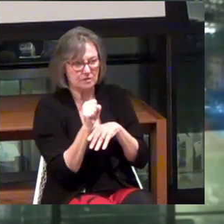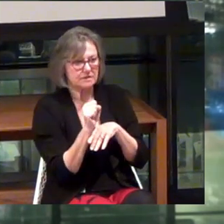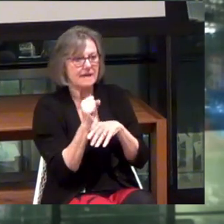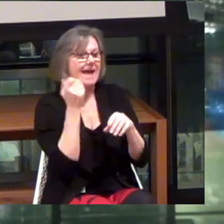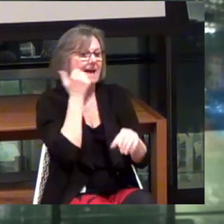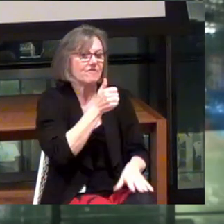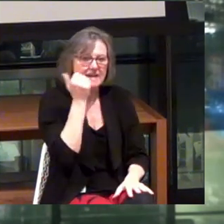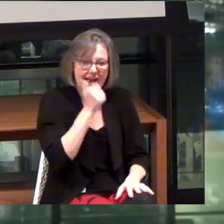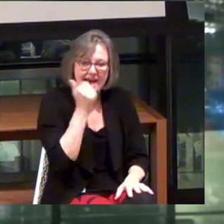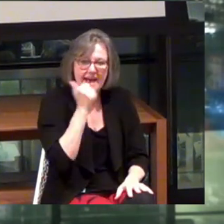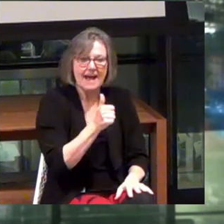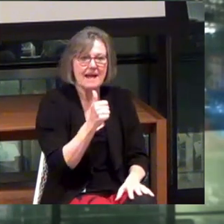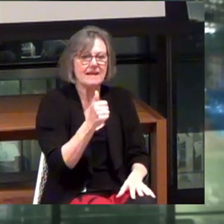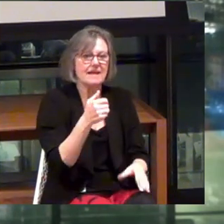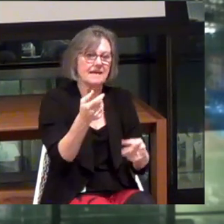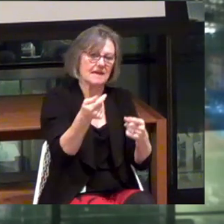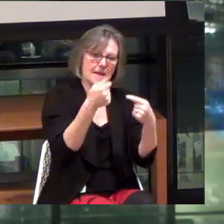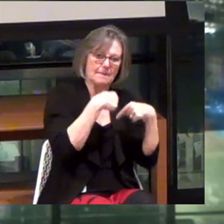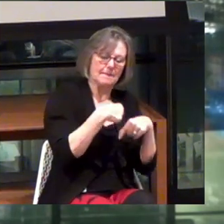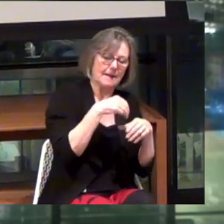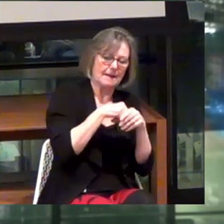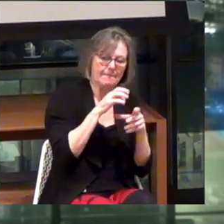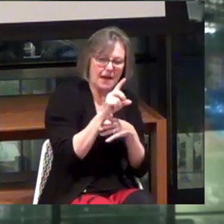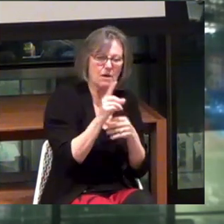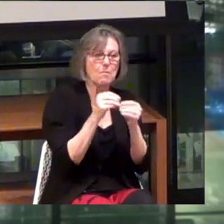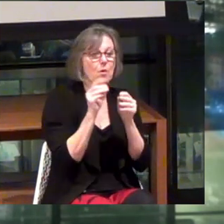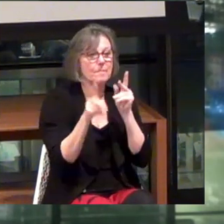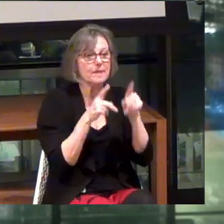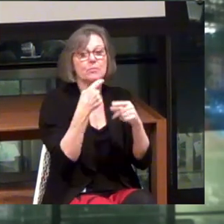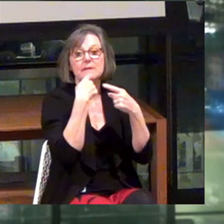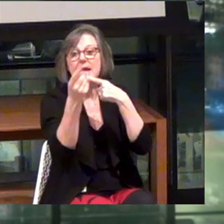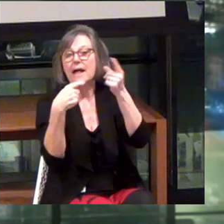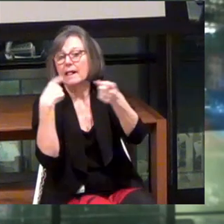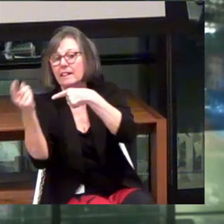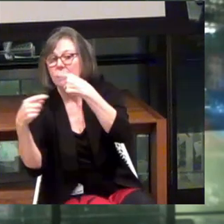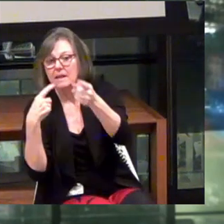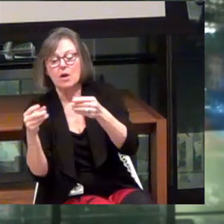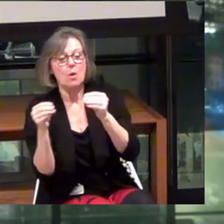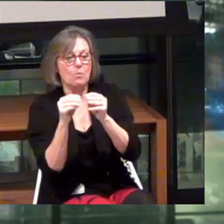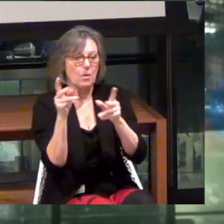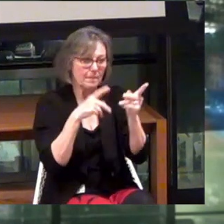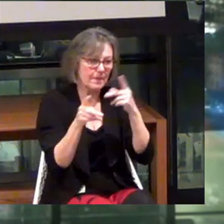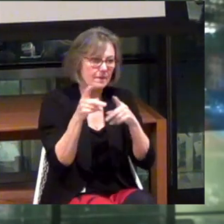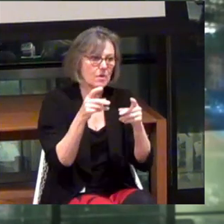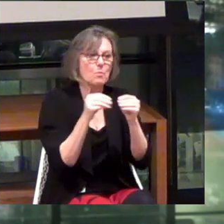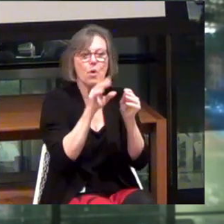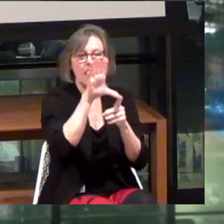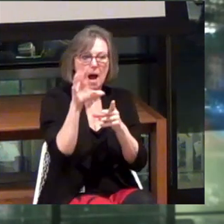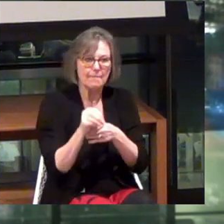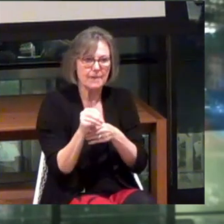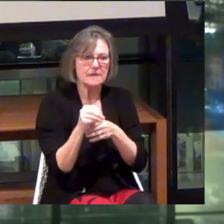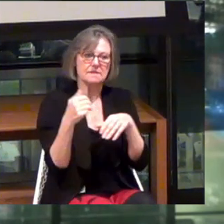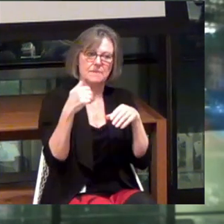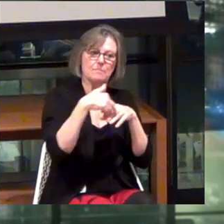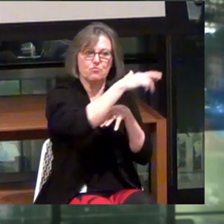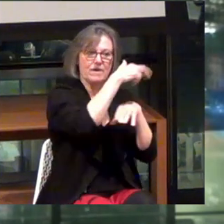Every day, we have inbound. The more people we tell what we're doing, the more companies people send us.